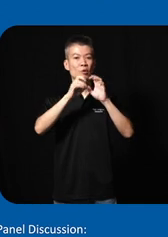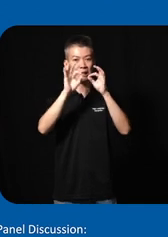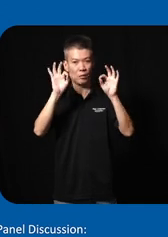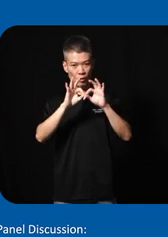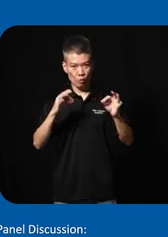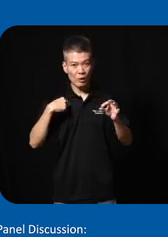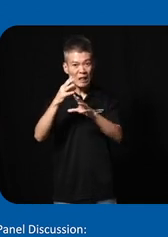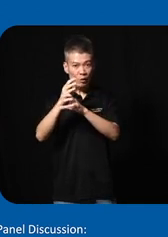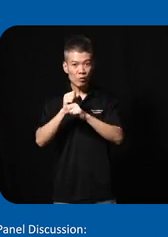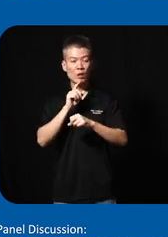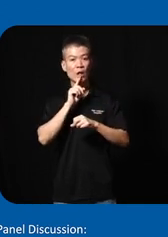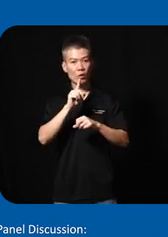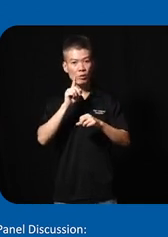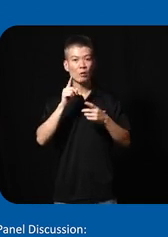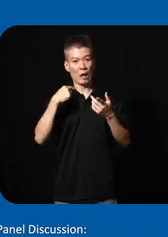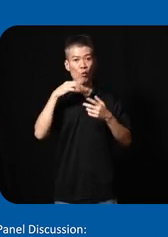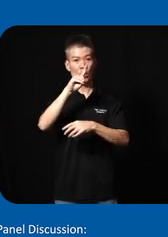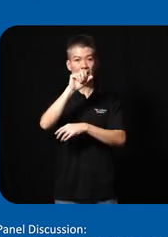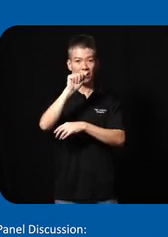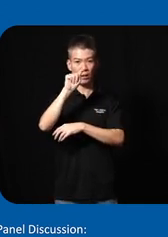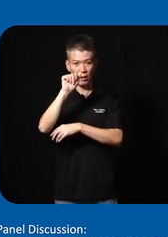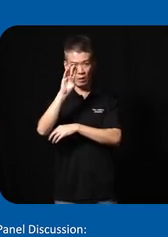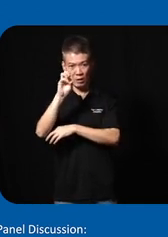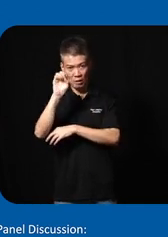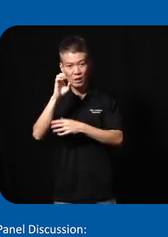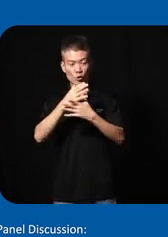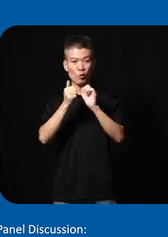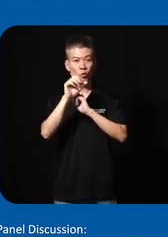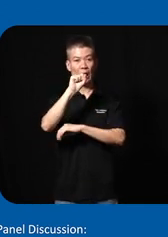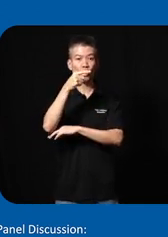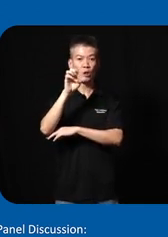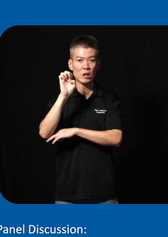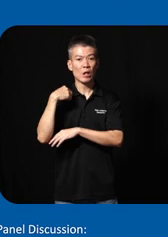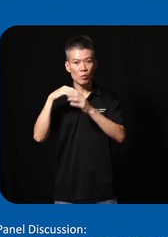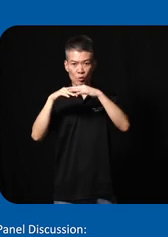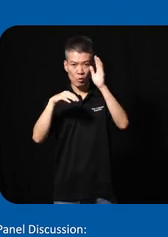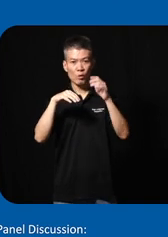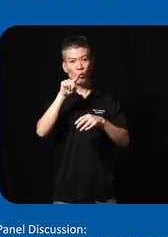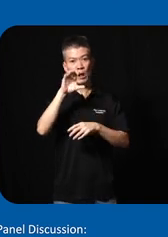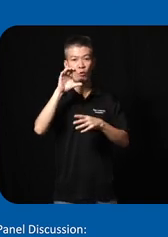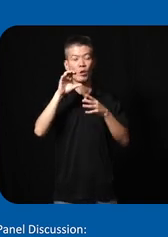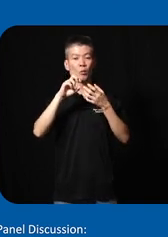we receive actually in our database shared with edgy enable we have over 100 problem statements